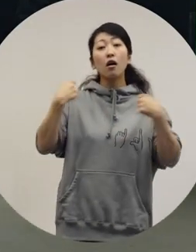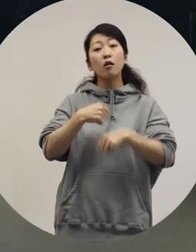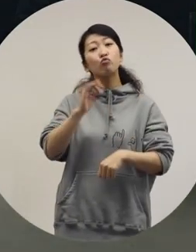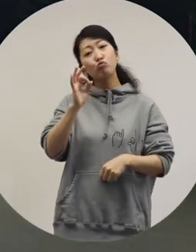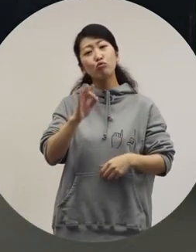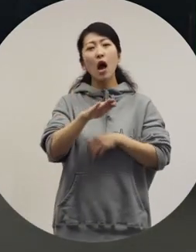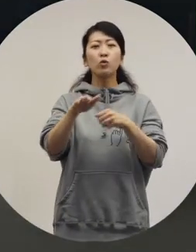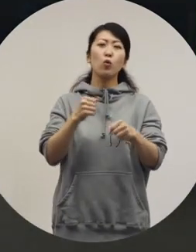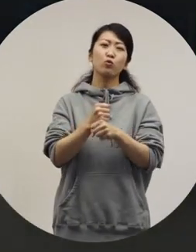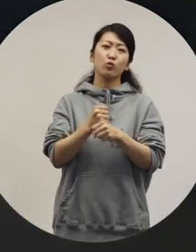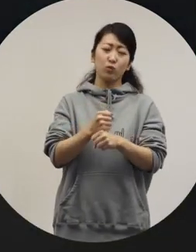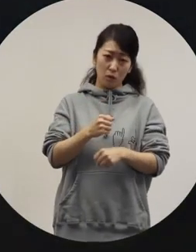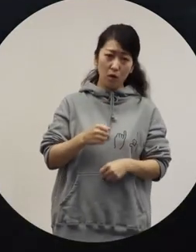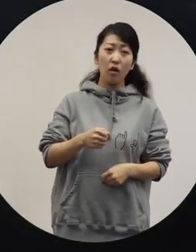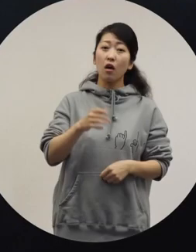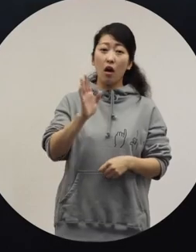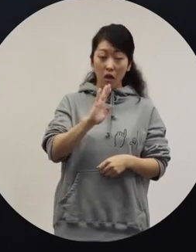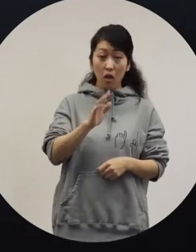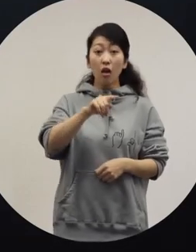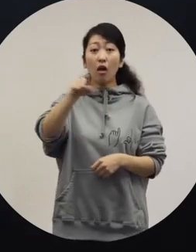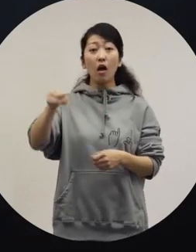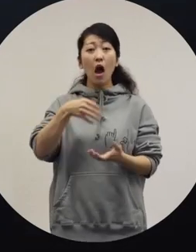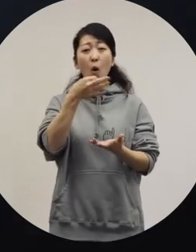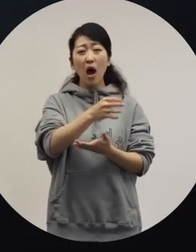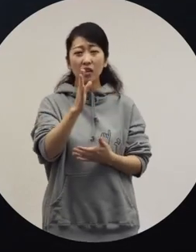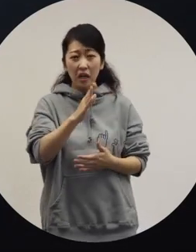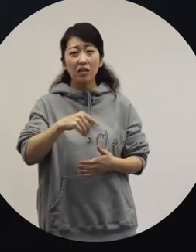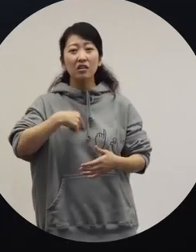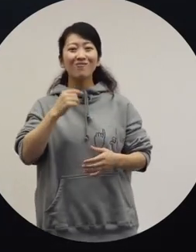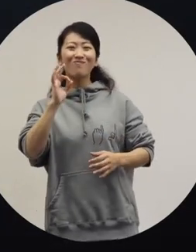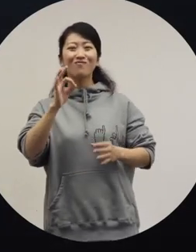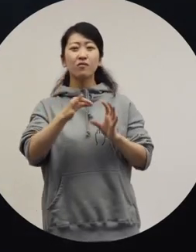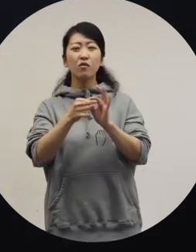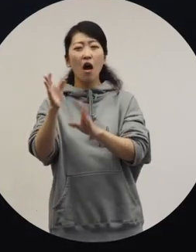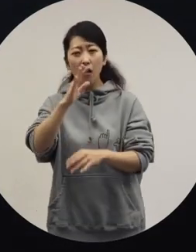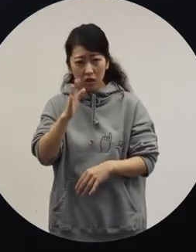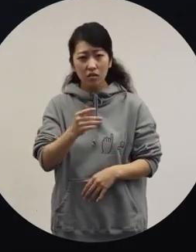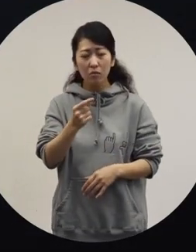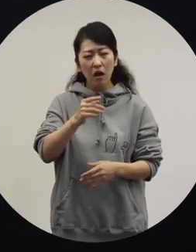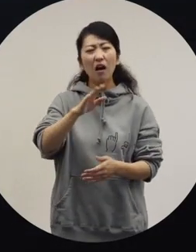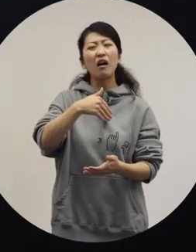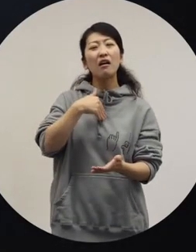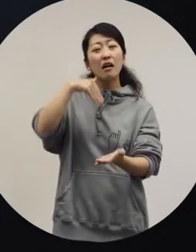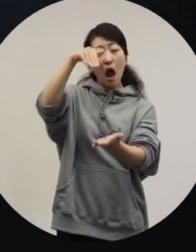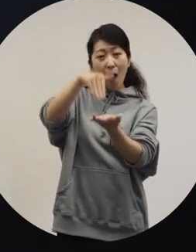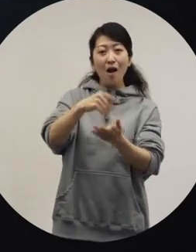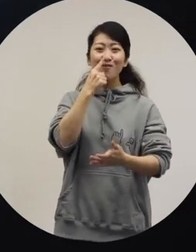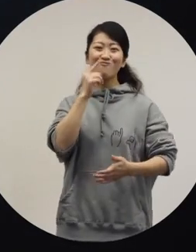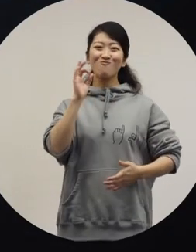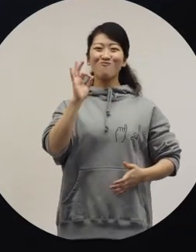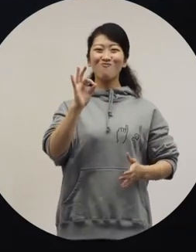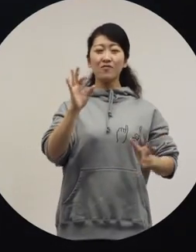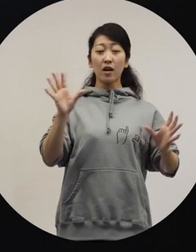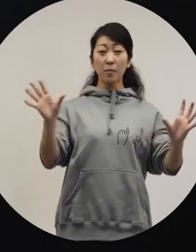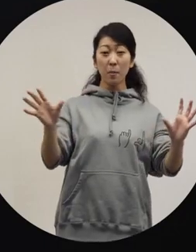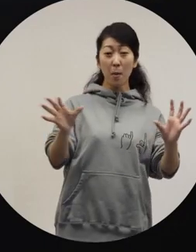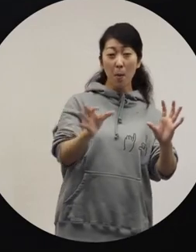consumption will not grow, and also people can't achieve self-realization. In the end, I hope it all leads to people having greater self-esteem.